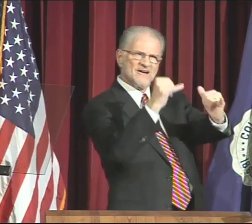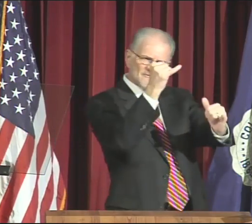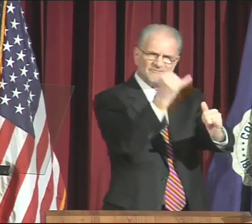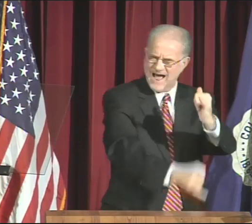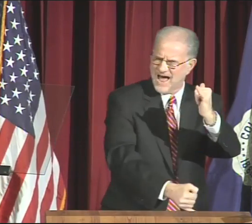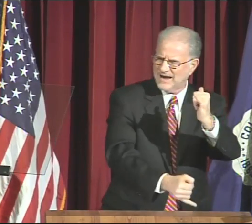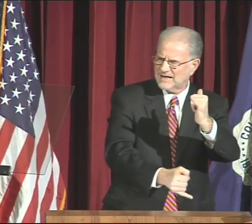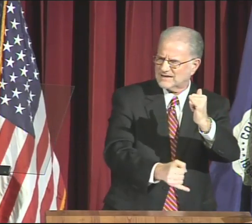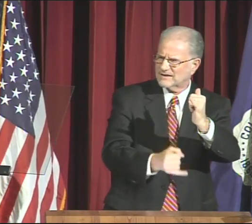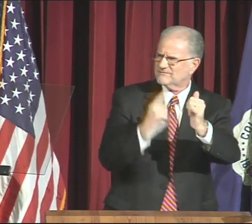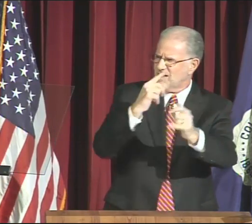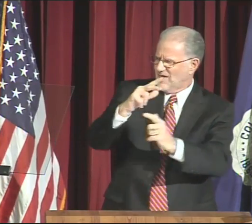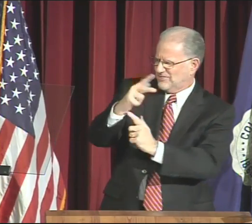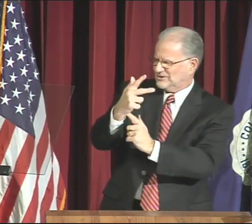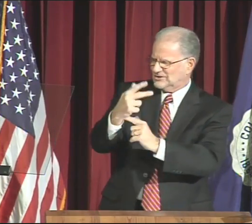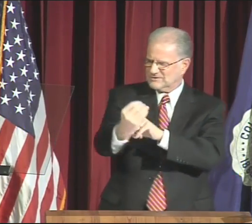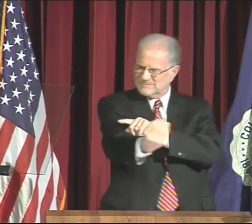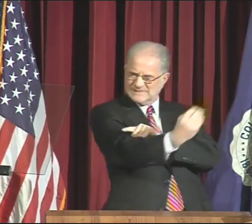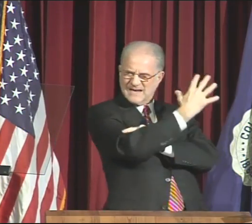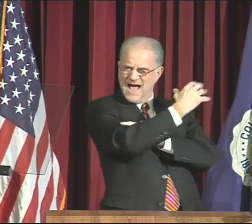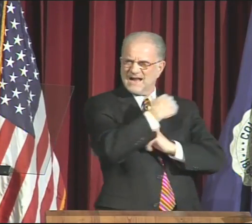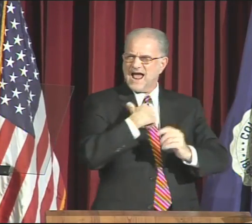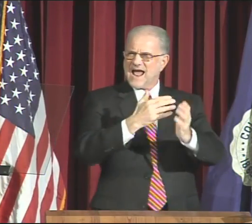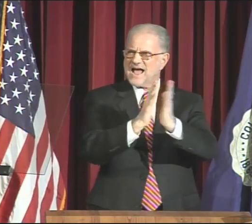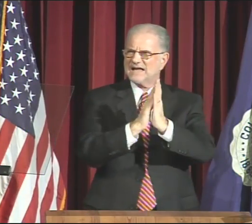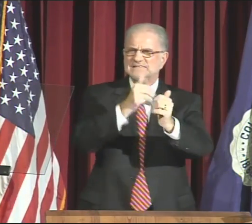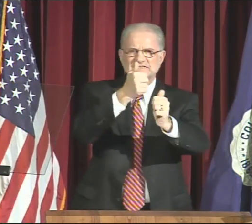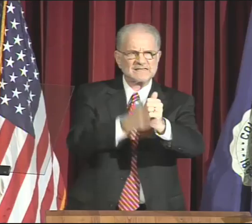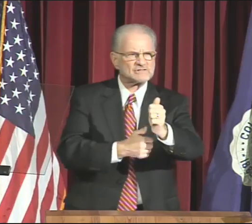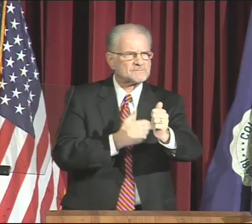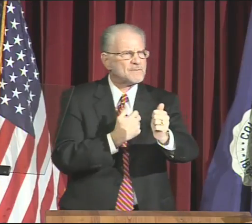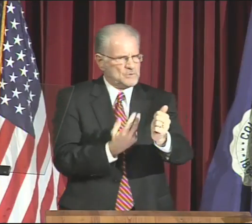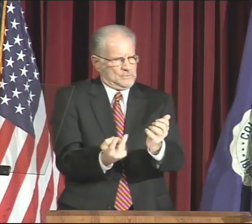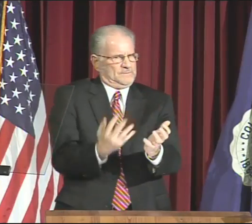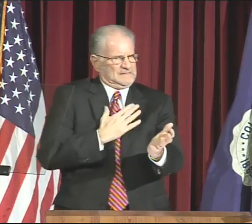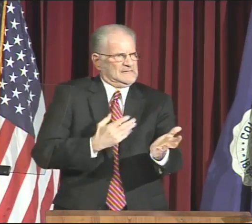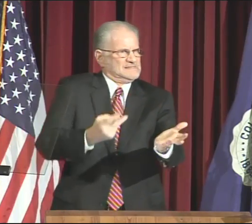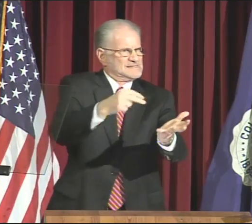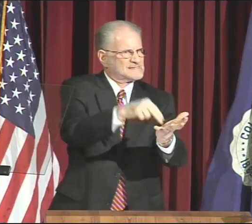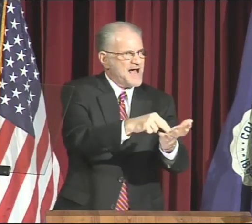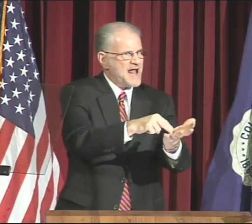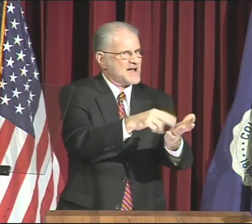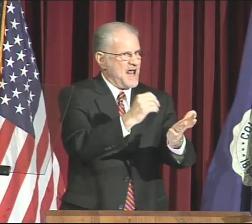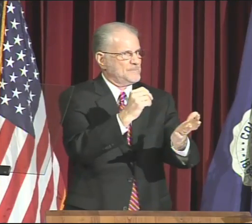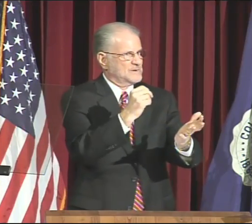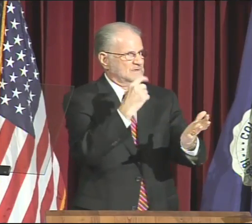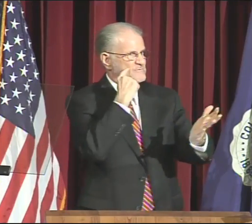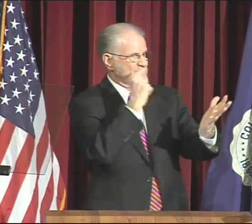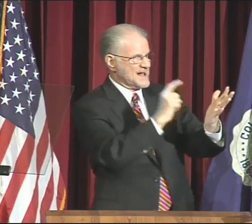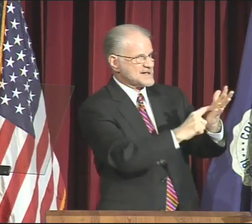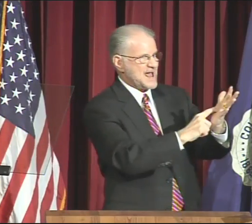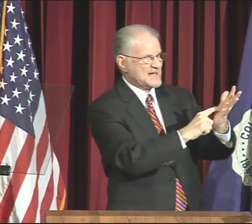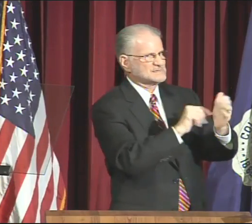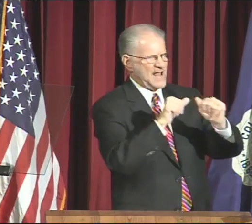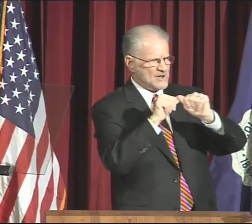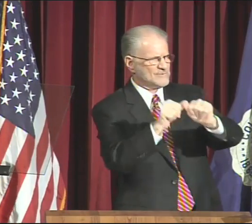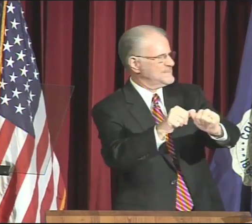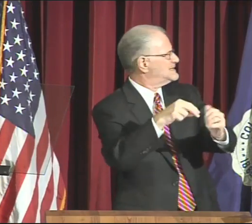And finally, I ask each member named on this slide to please stand and remain standing.